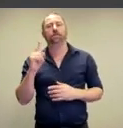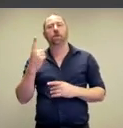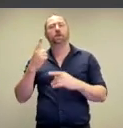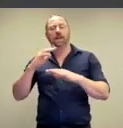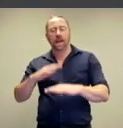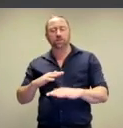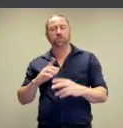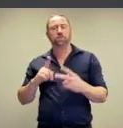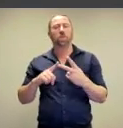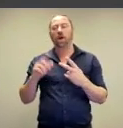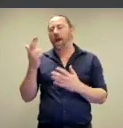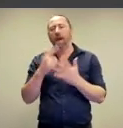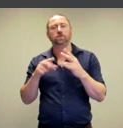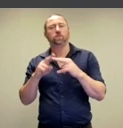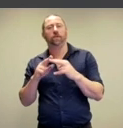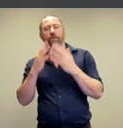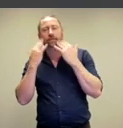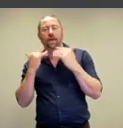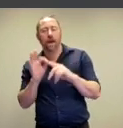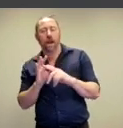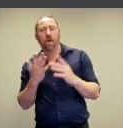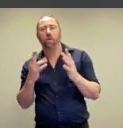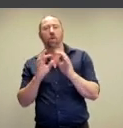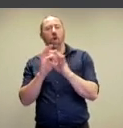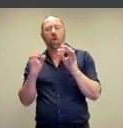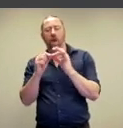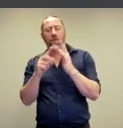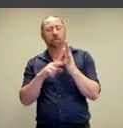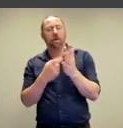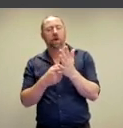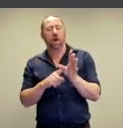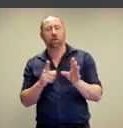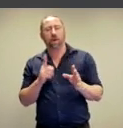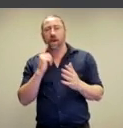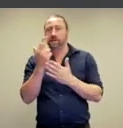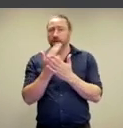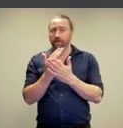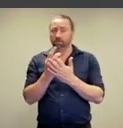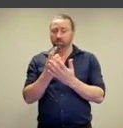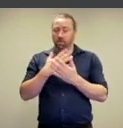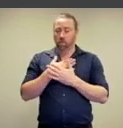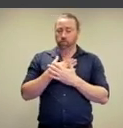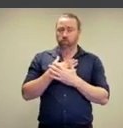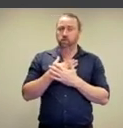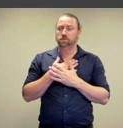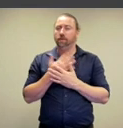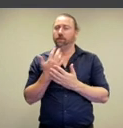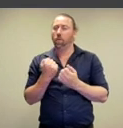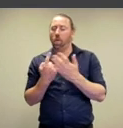First Nation artists, artists of color and non-binary artists, self-portraits